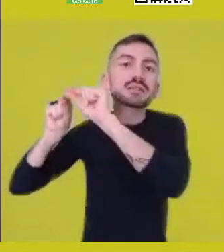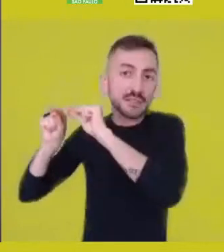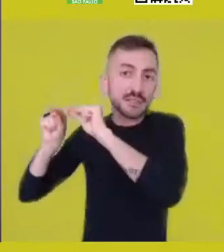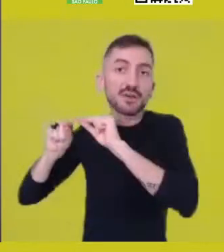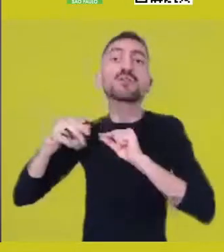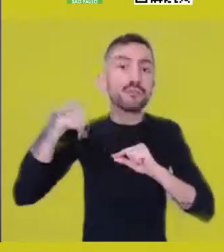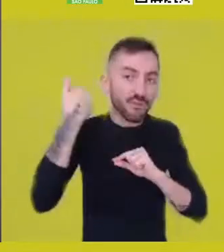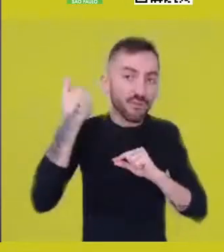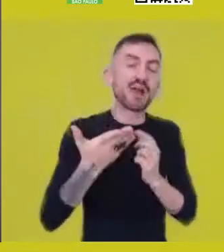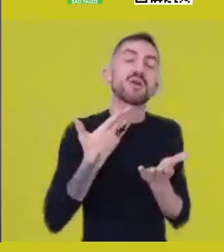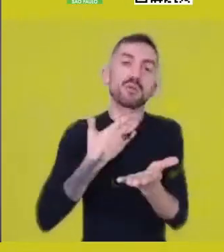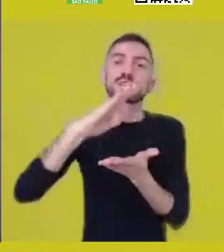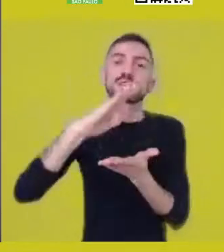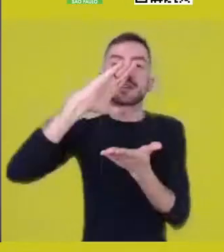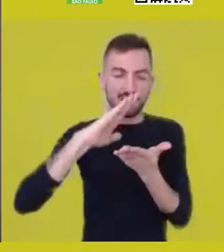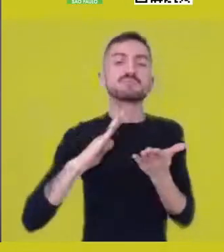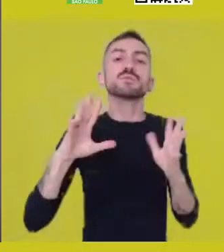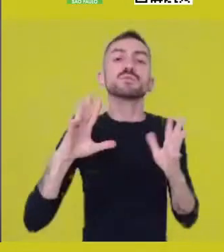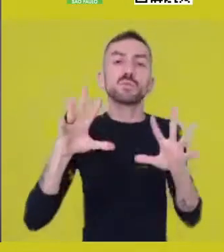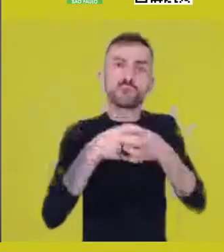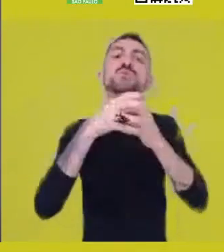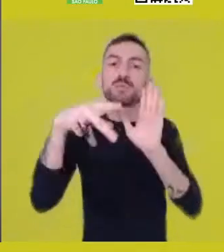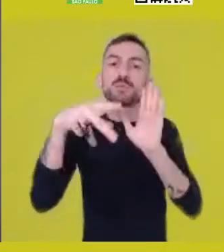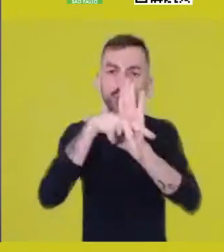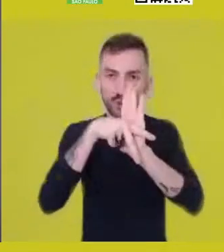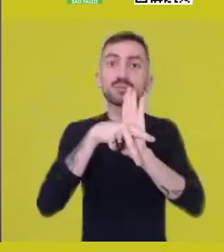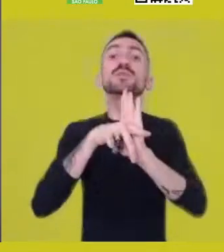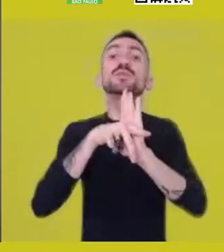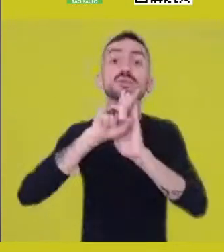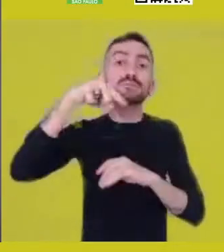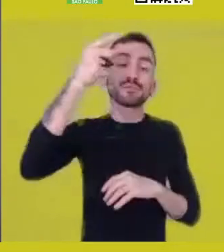defining a group to begin the works on the second week of November.